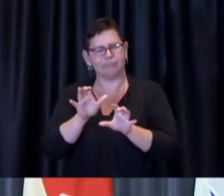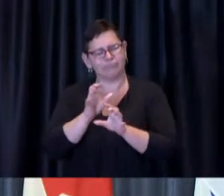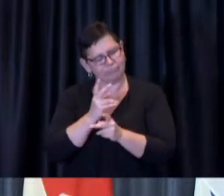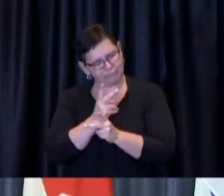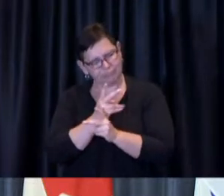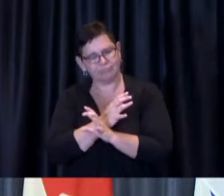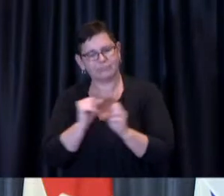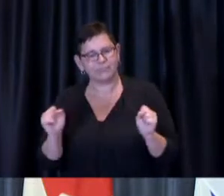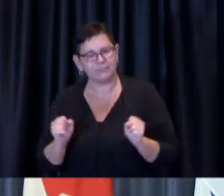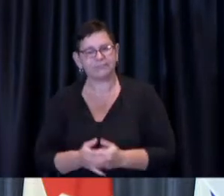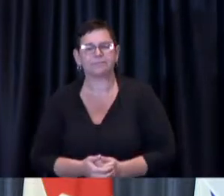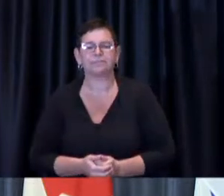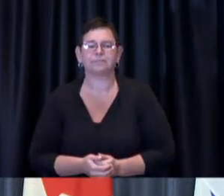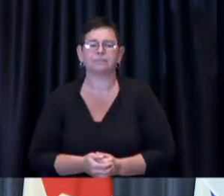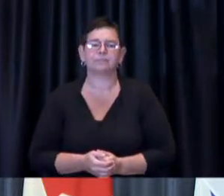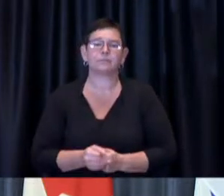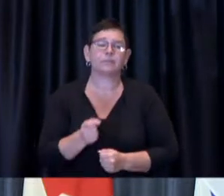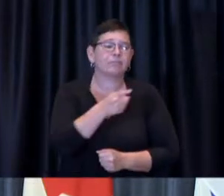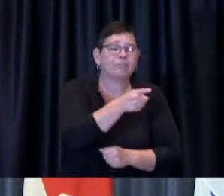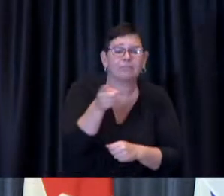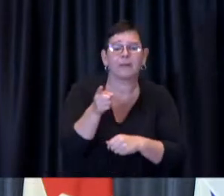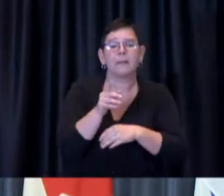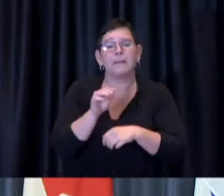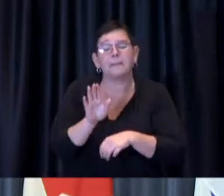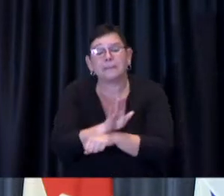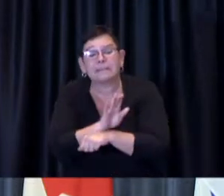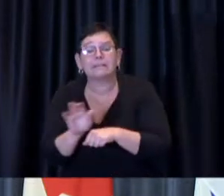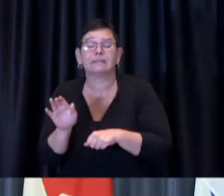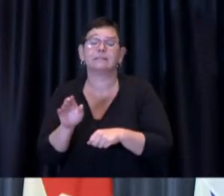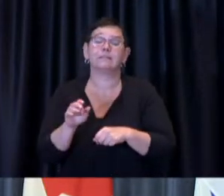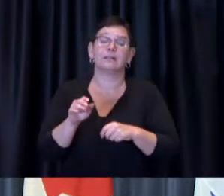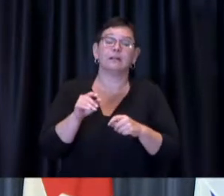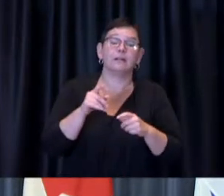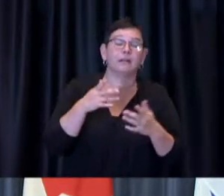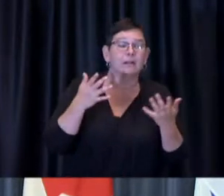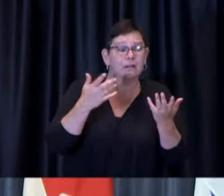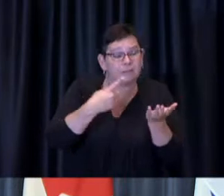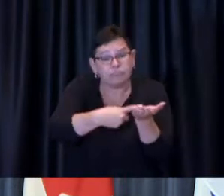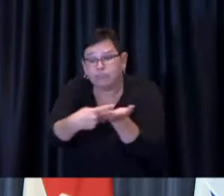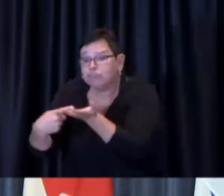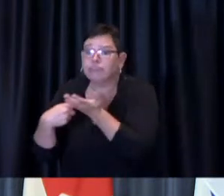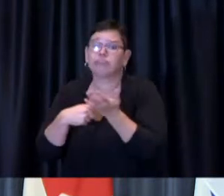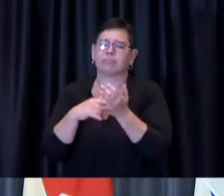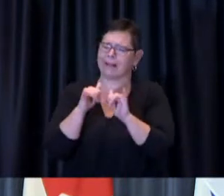to have people safely return to work and what that will mean for the downtown and for other parts of the city as well.